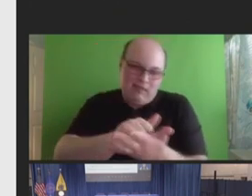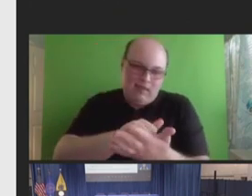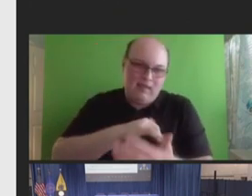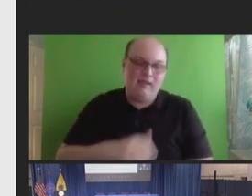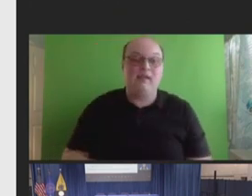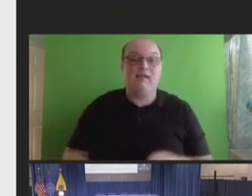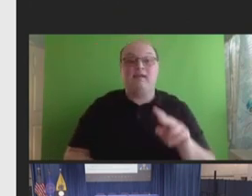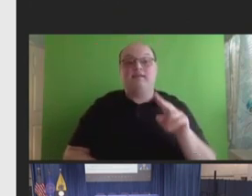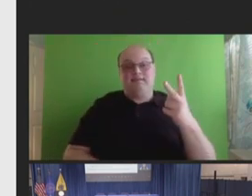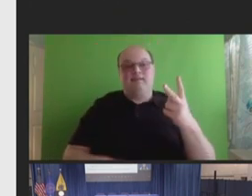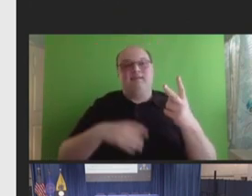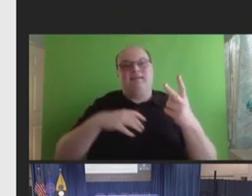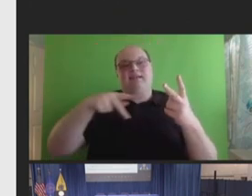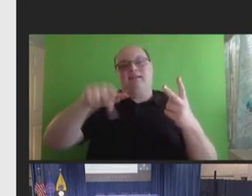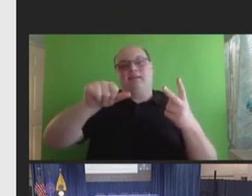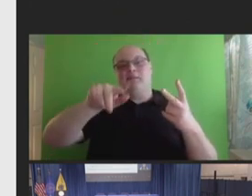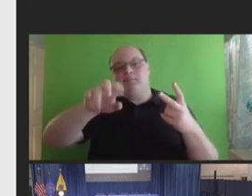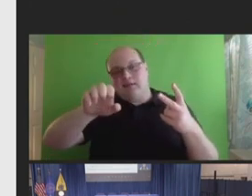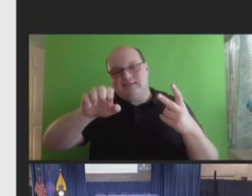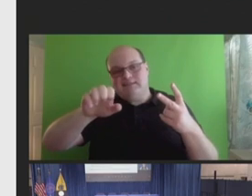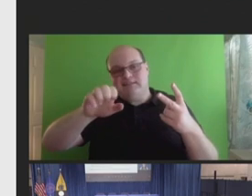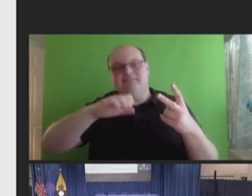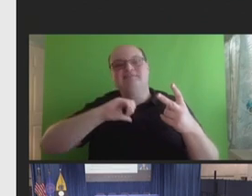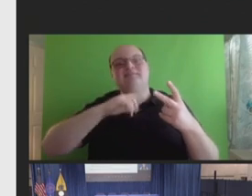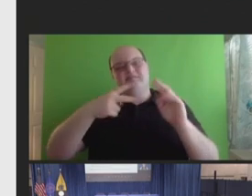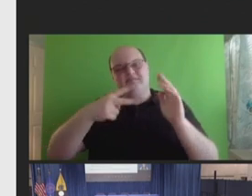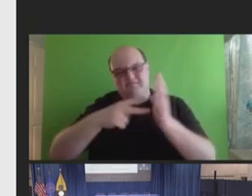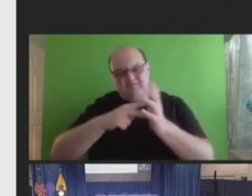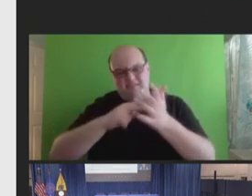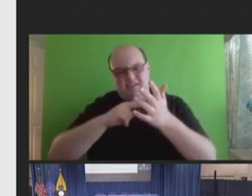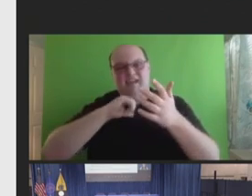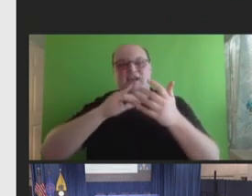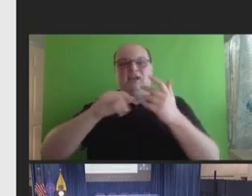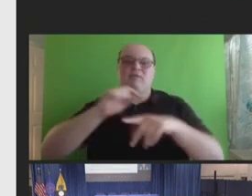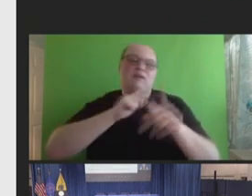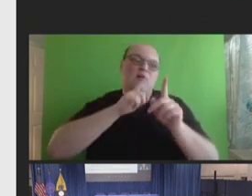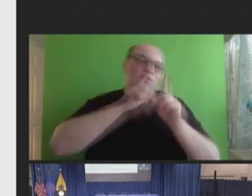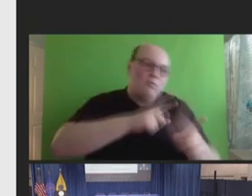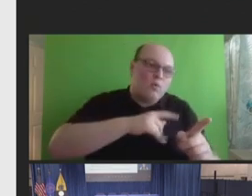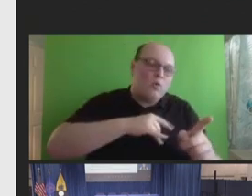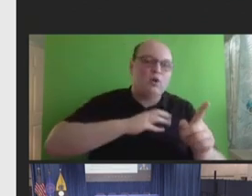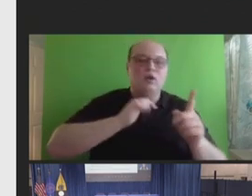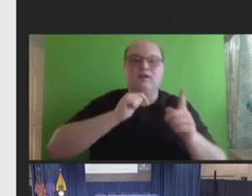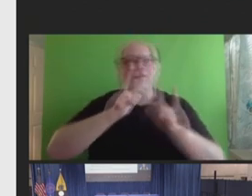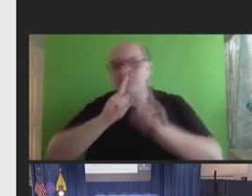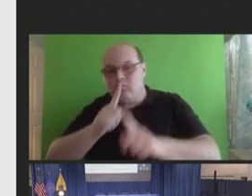VAERS is subject to reporting biases and under reporting, especially of non-serious events.